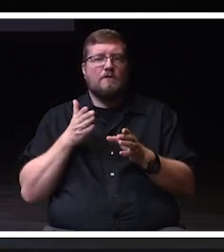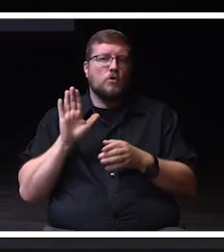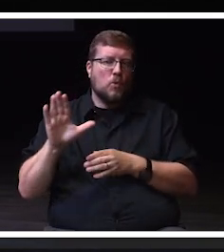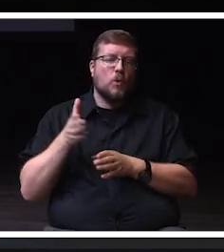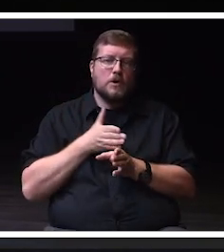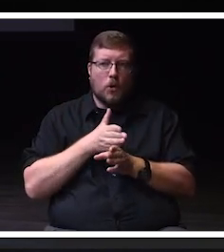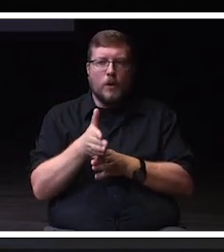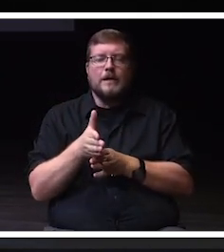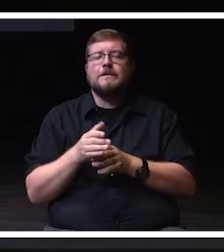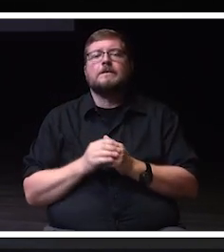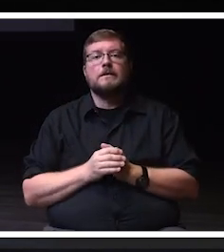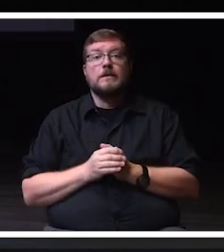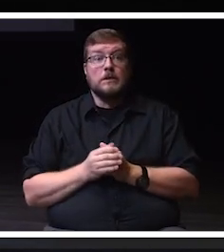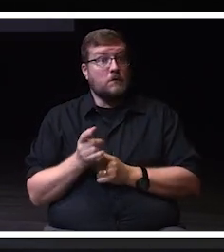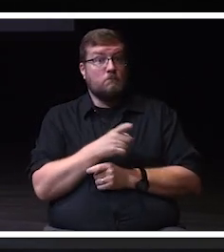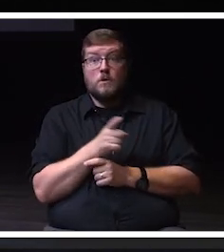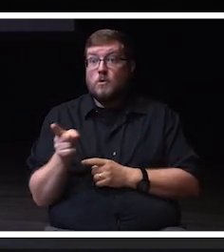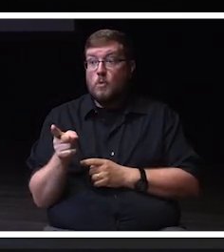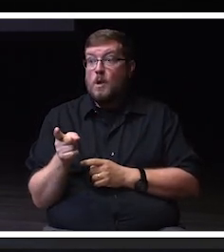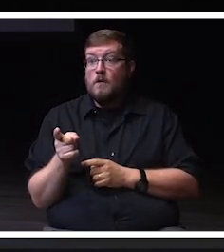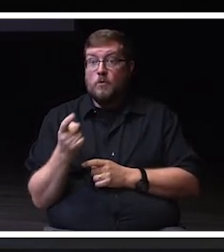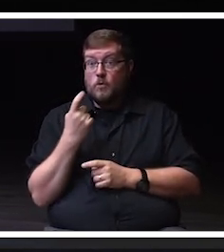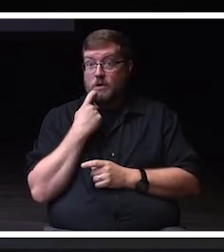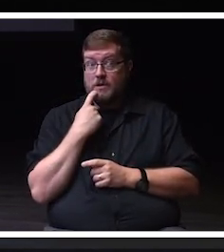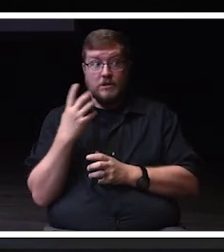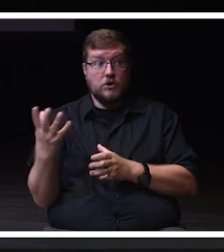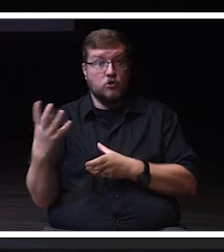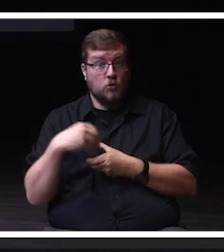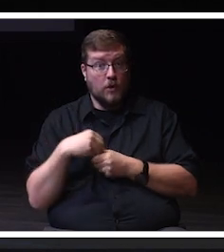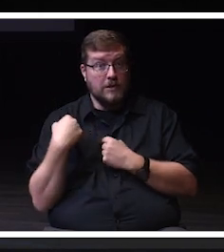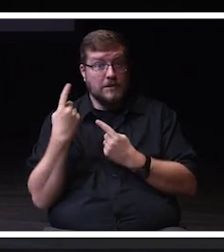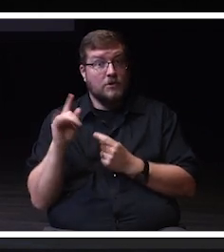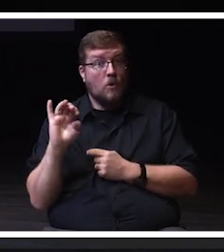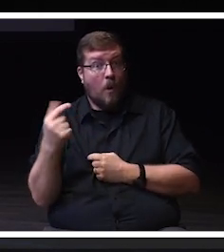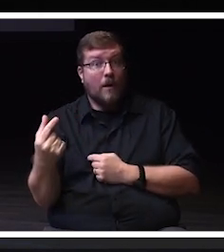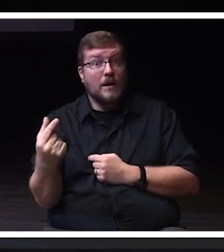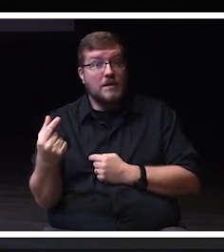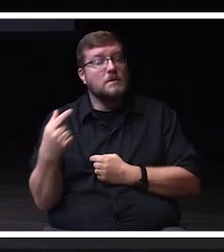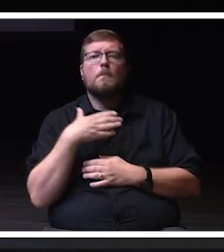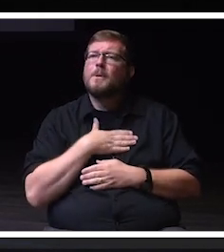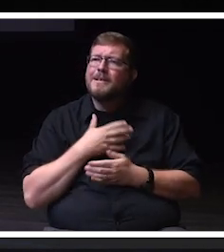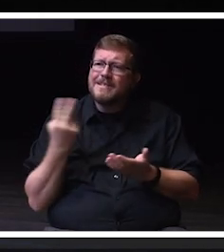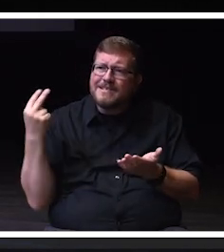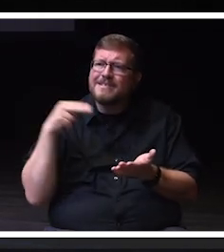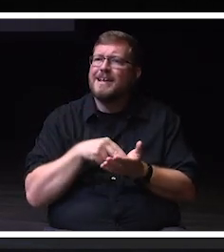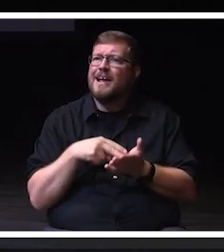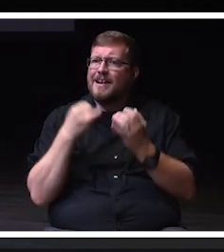If you have joined us since last August, please stand as you are able